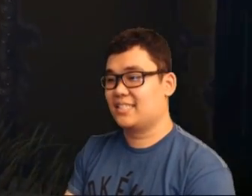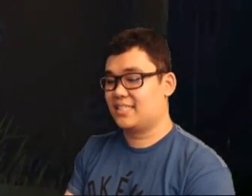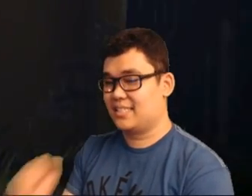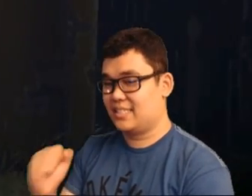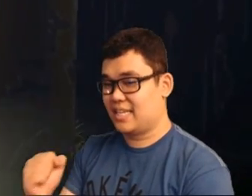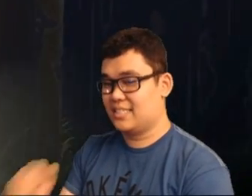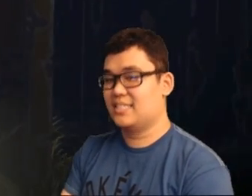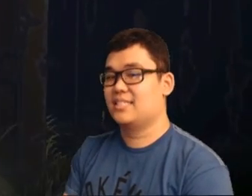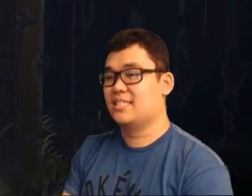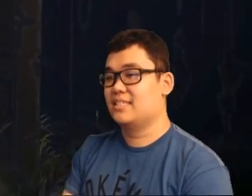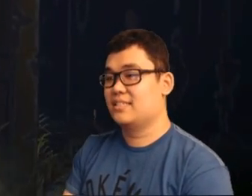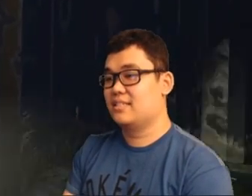Got it!